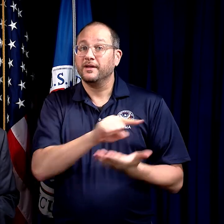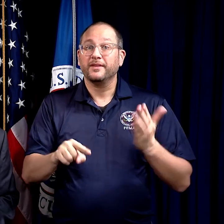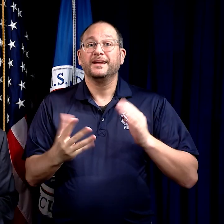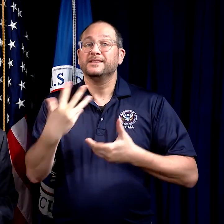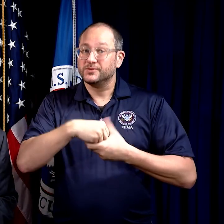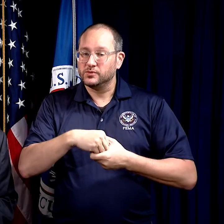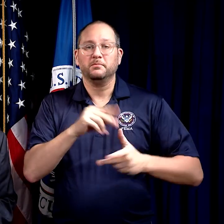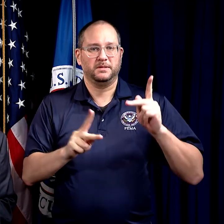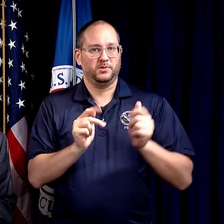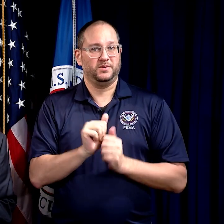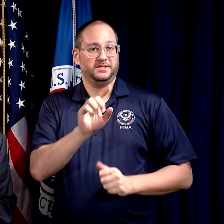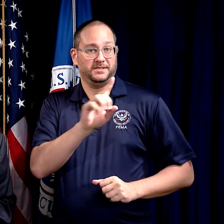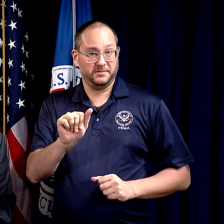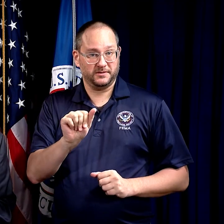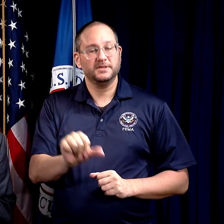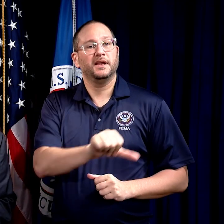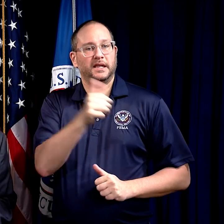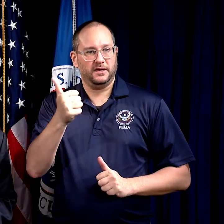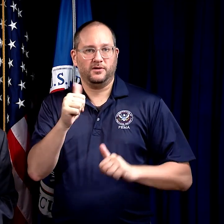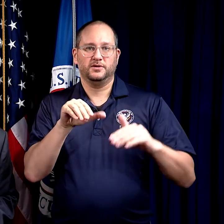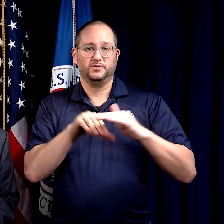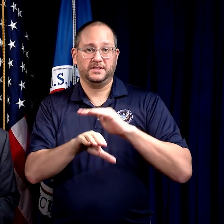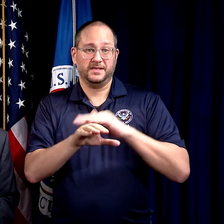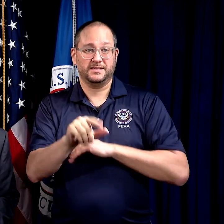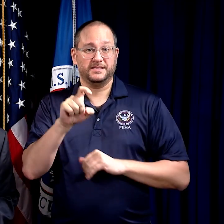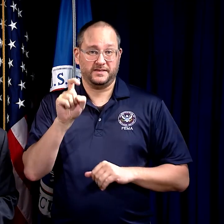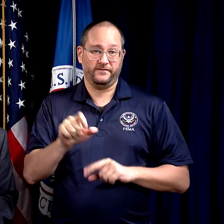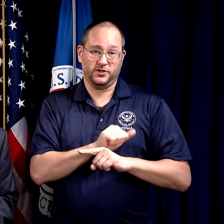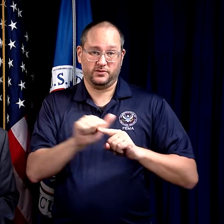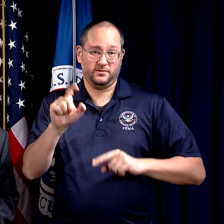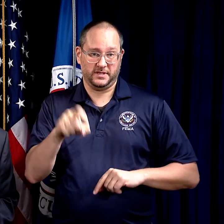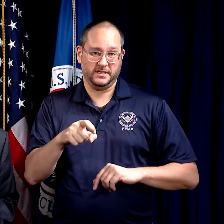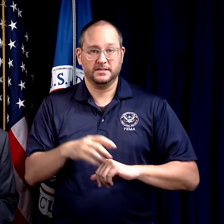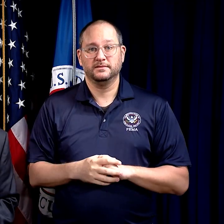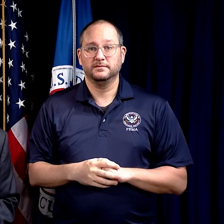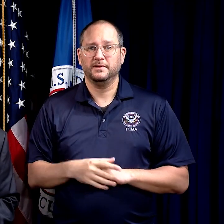This includes people with disabilities and others with access and functional needs,